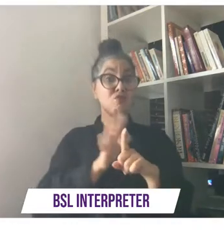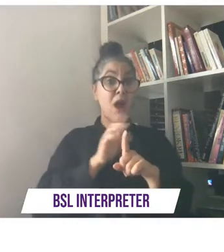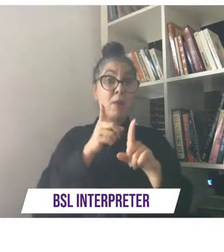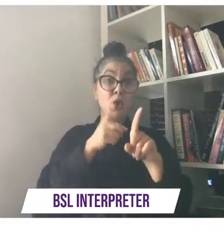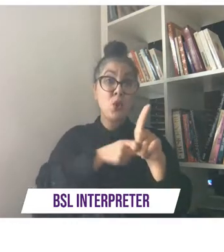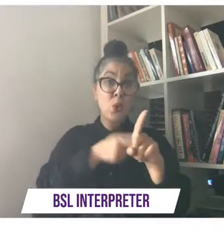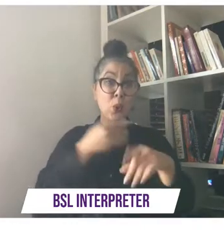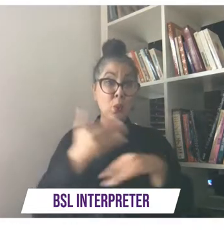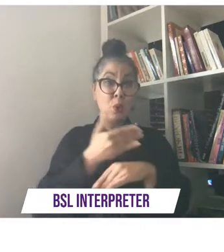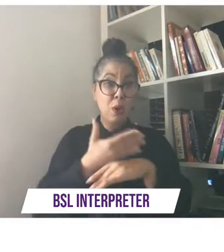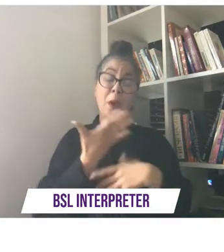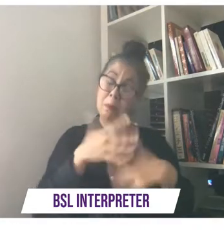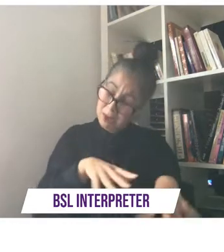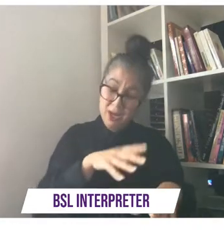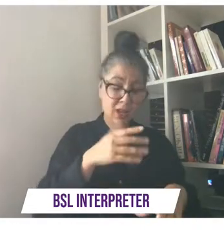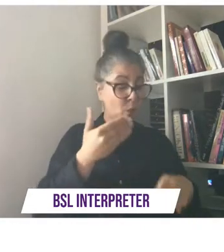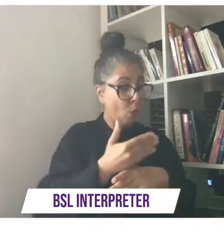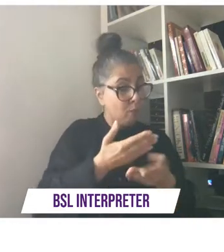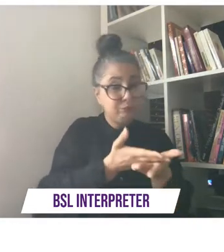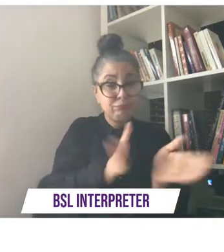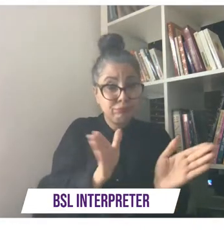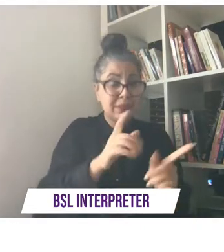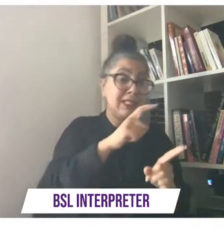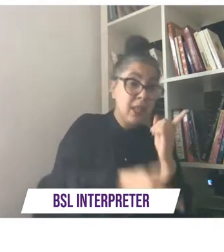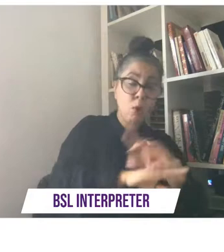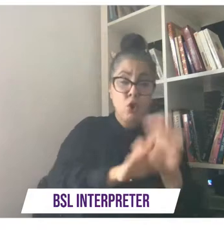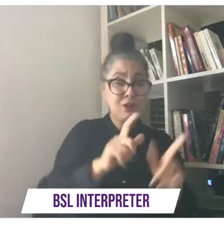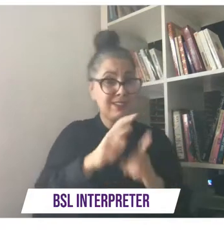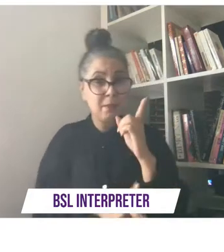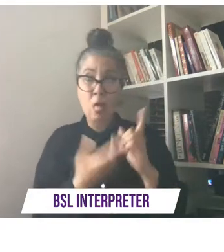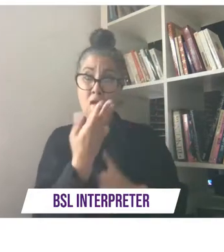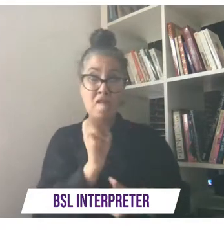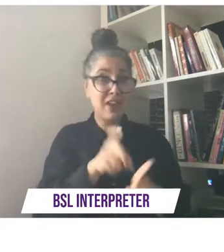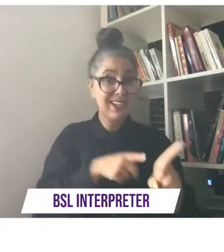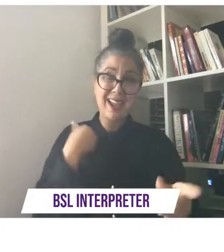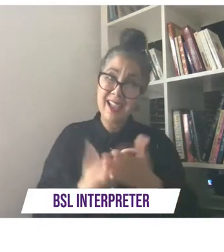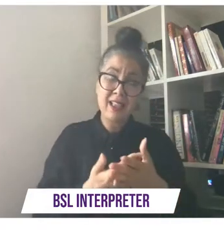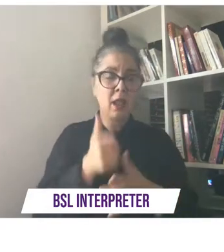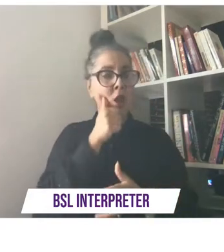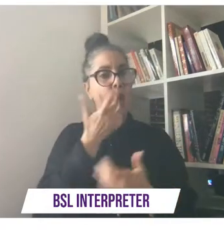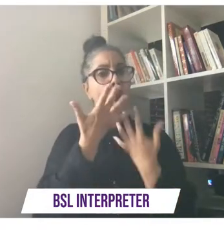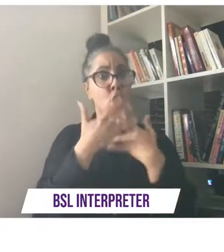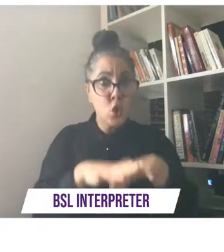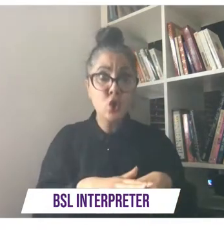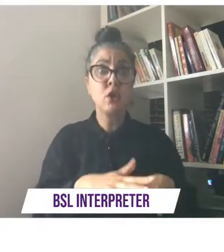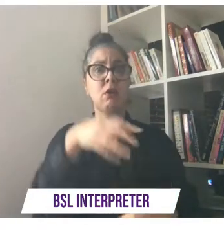and non-disabled people for the last 30 years so i know inclusion works i've experienced it